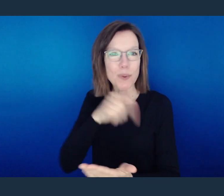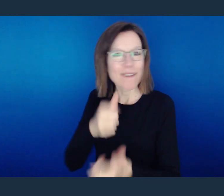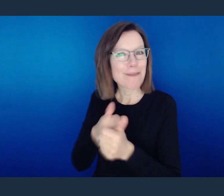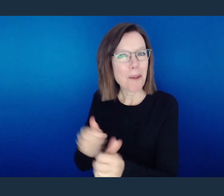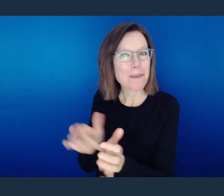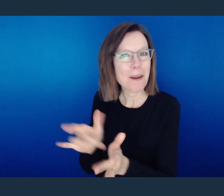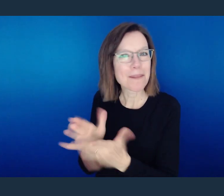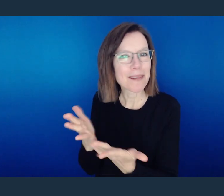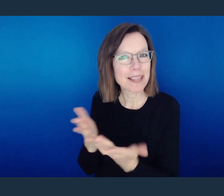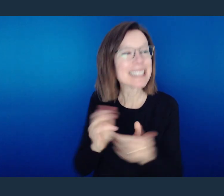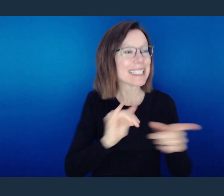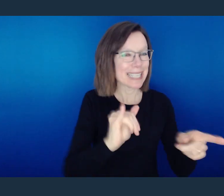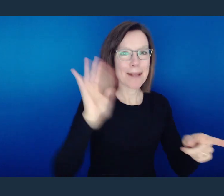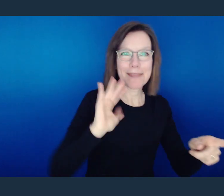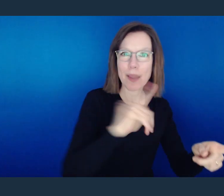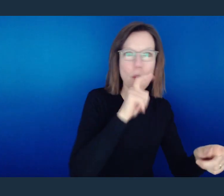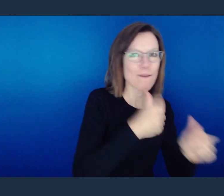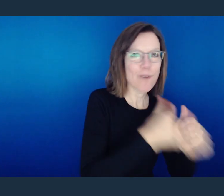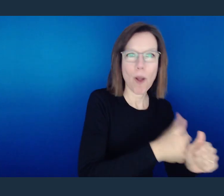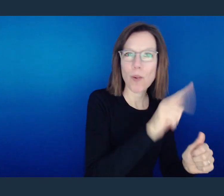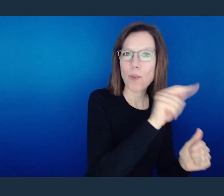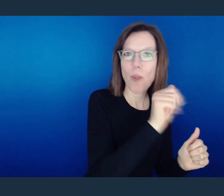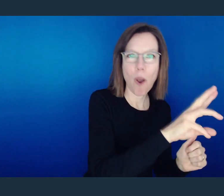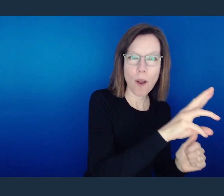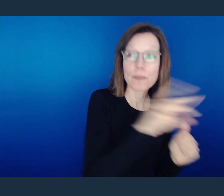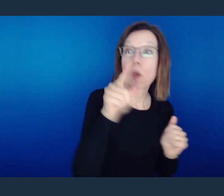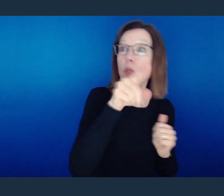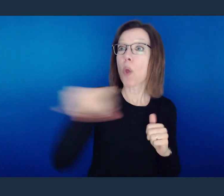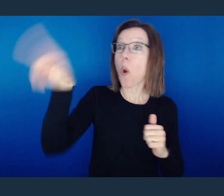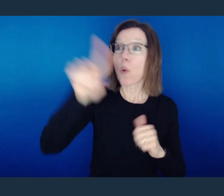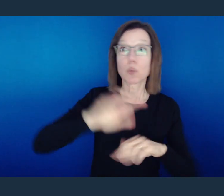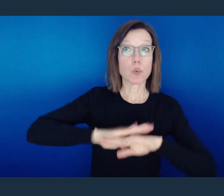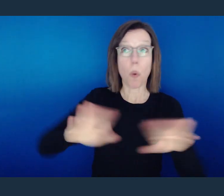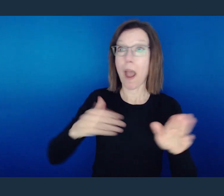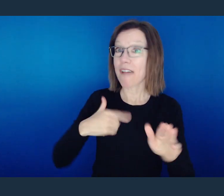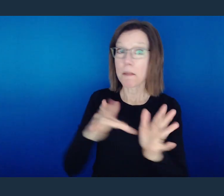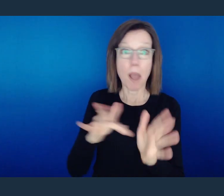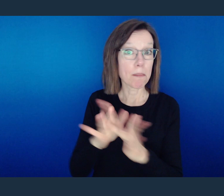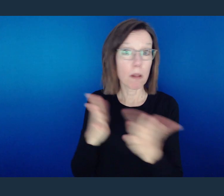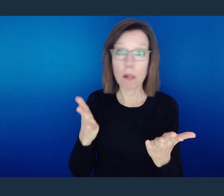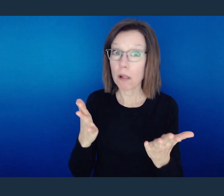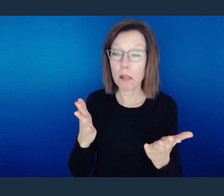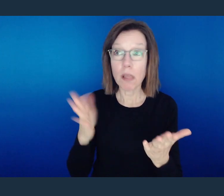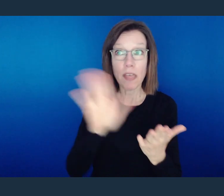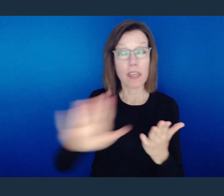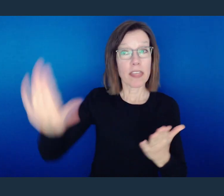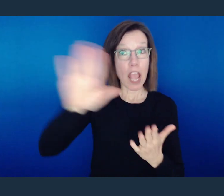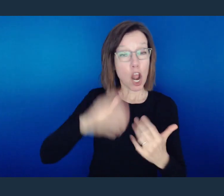And yet at the same time, those who don't have the Bible find themselves working or